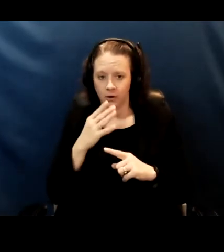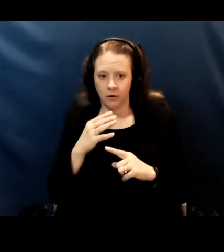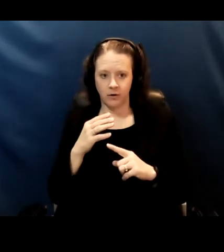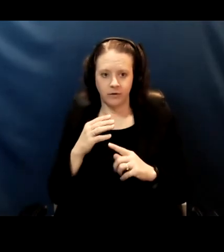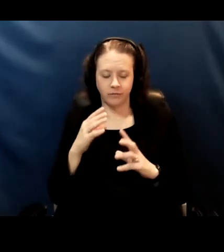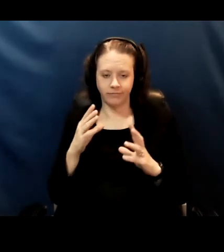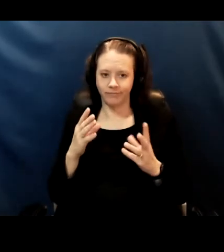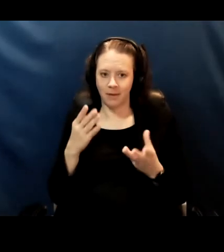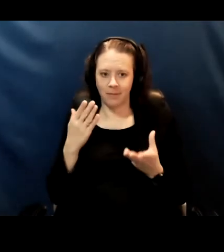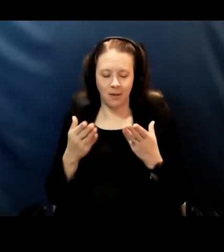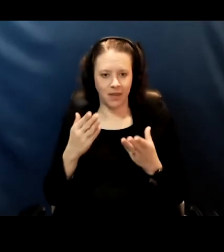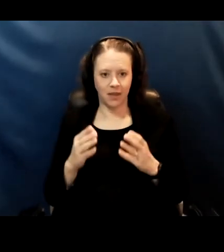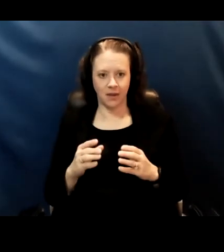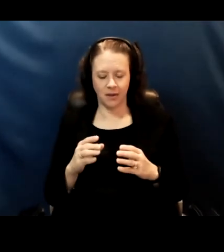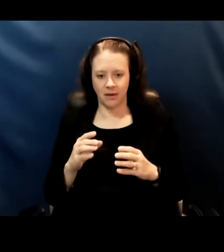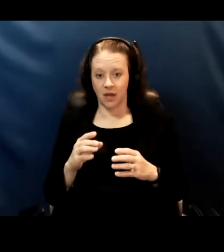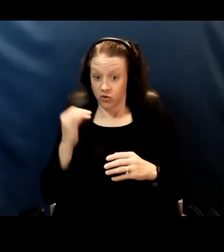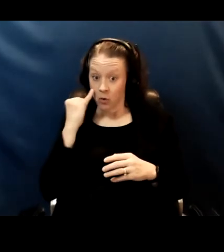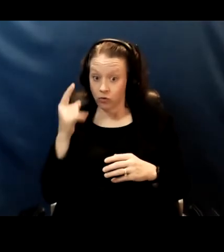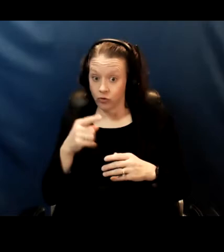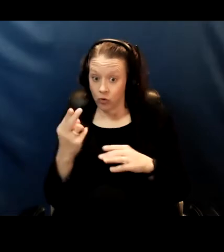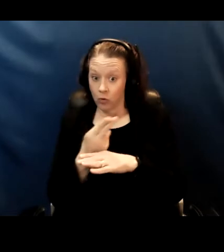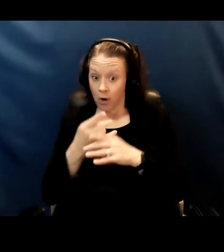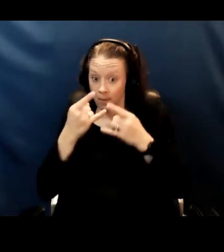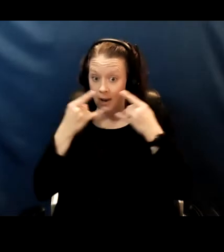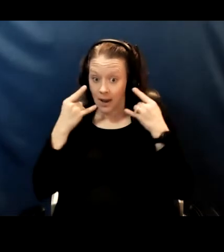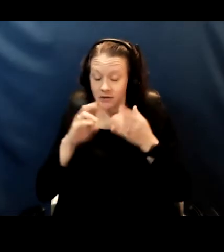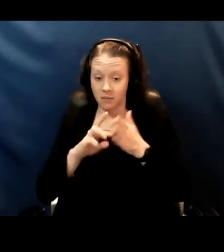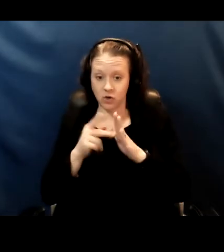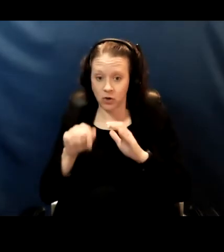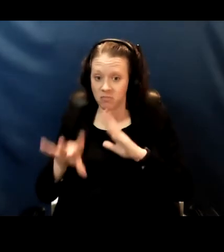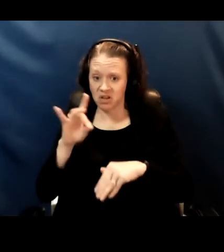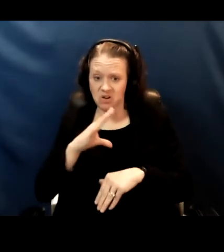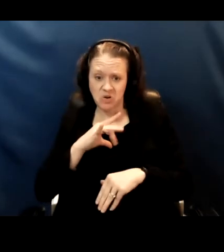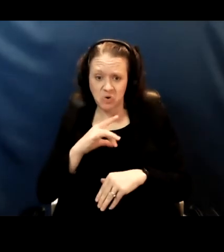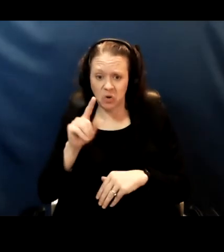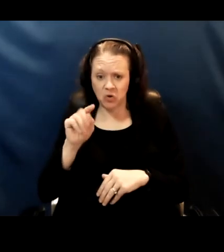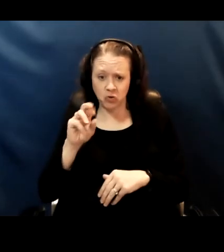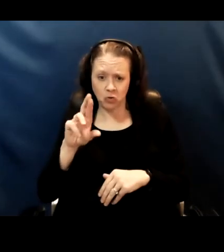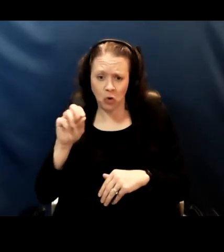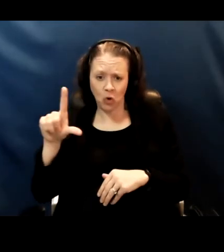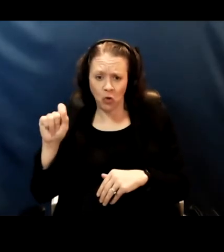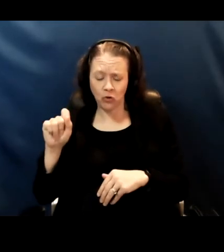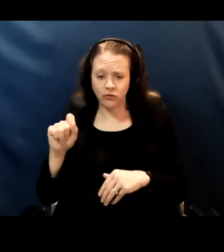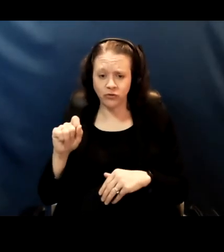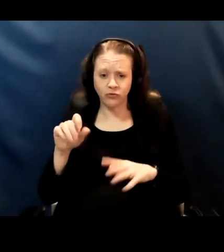by going to pick out the super cool trolls Frozen Papa Troll, whatever it might be